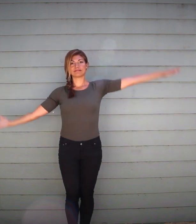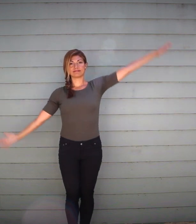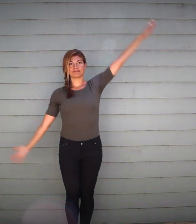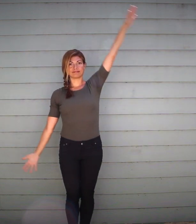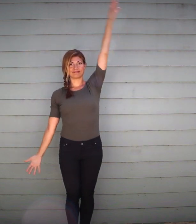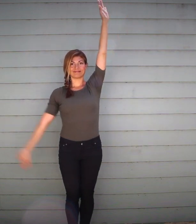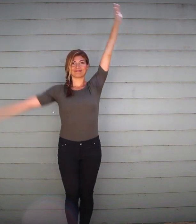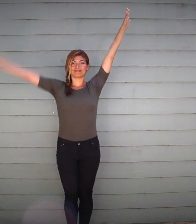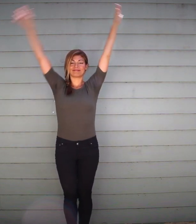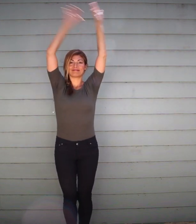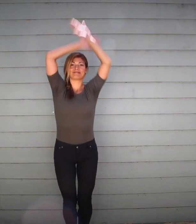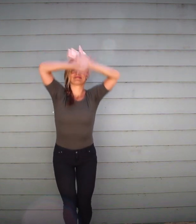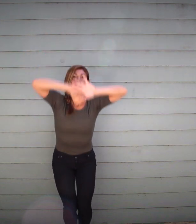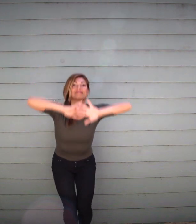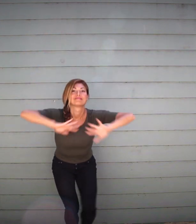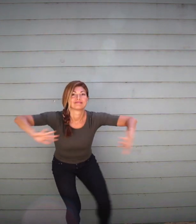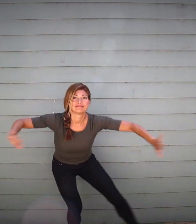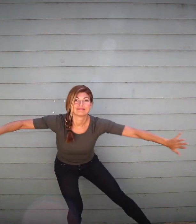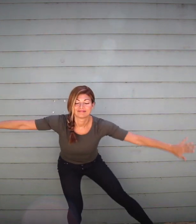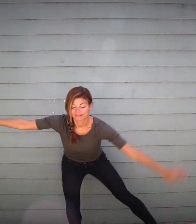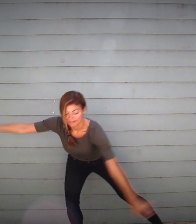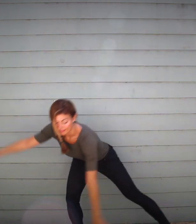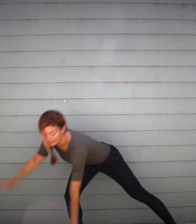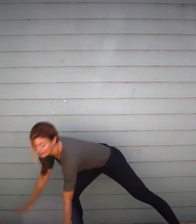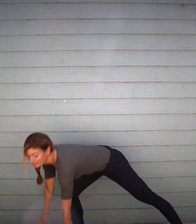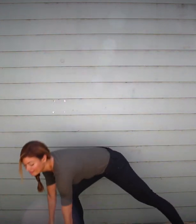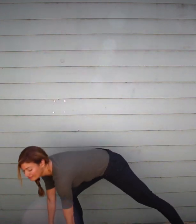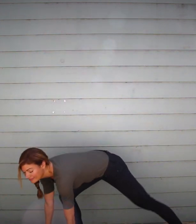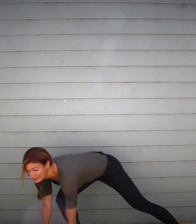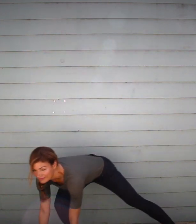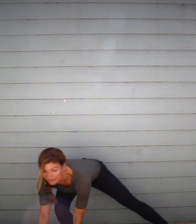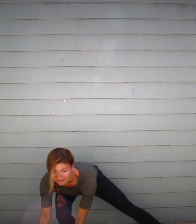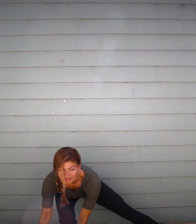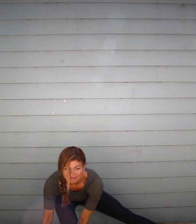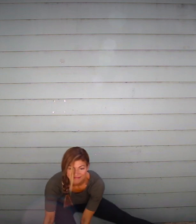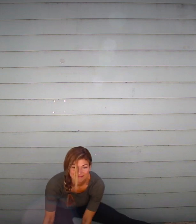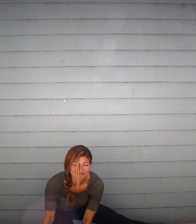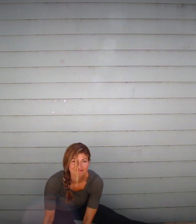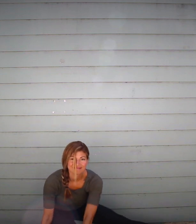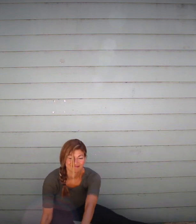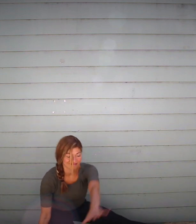try to use those different levels: high, medium, low level to express feelings and ideas.